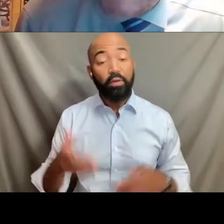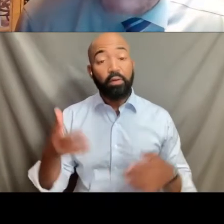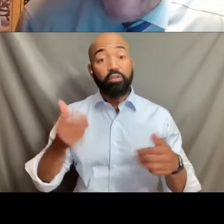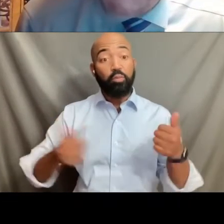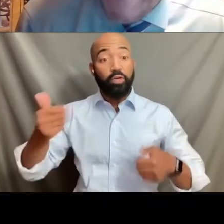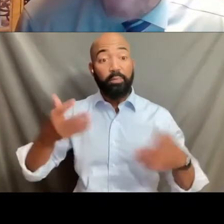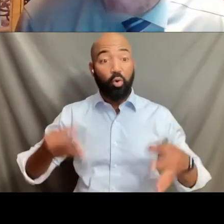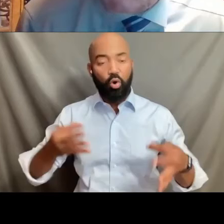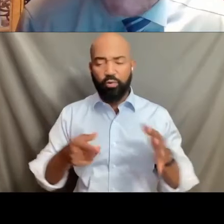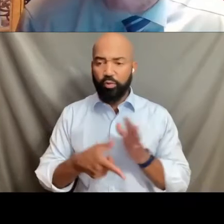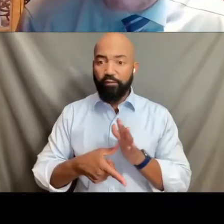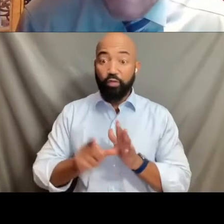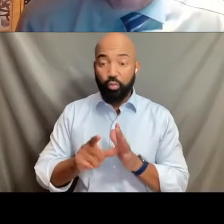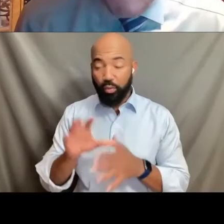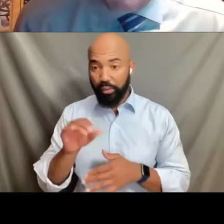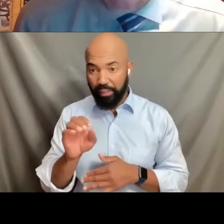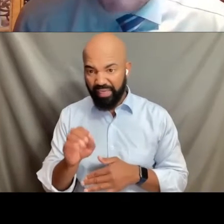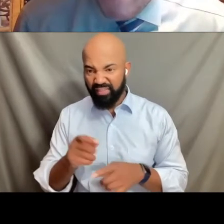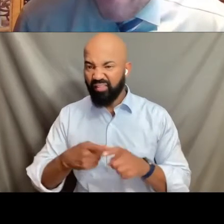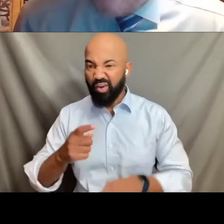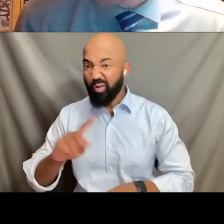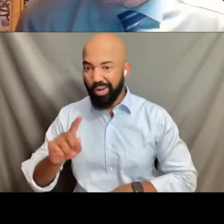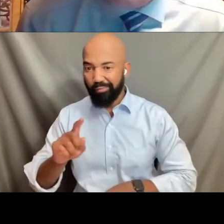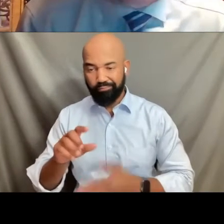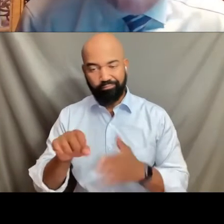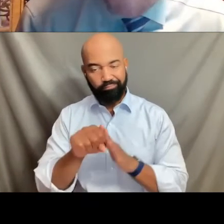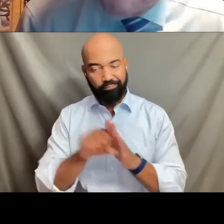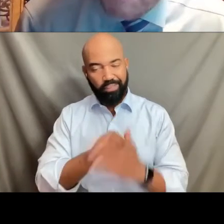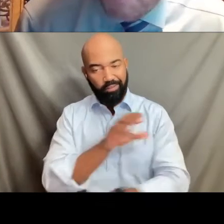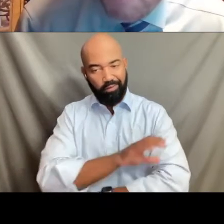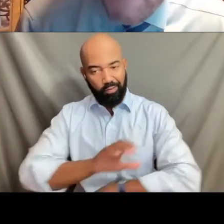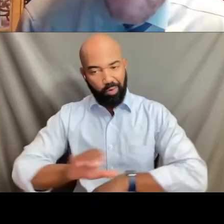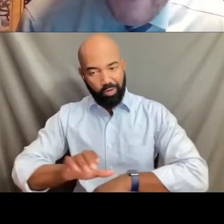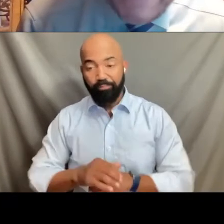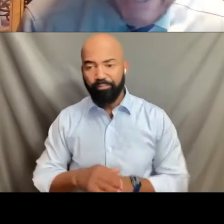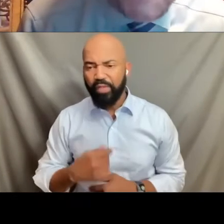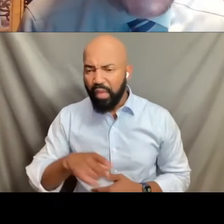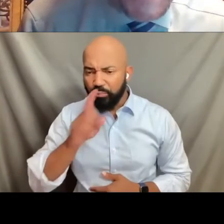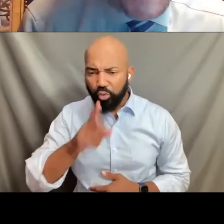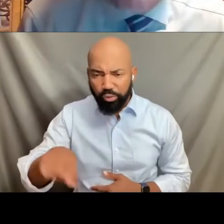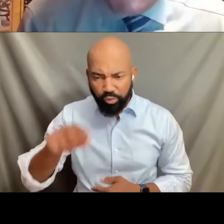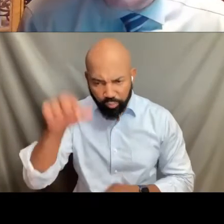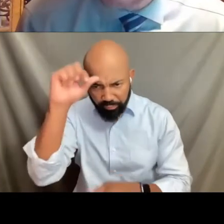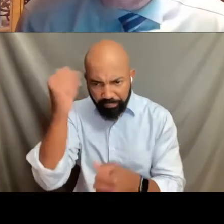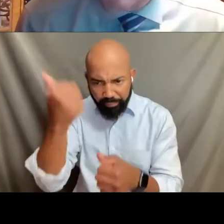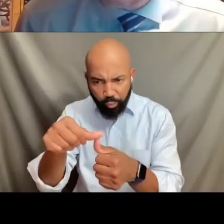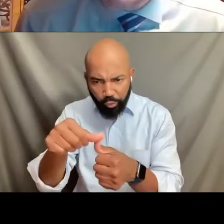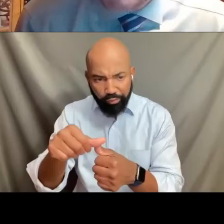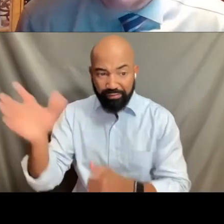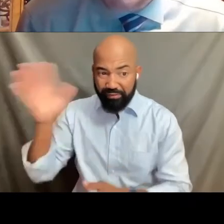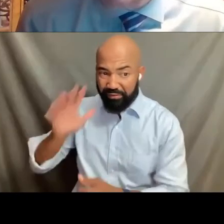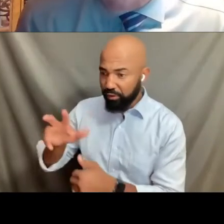once again coming out of the state of Colorado. I suspect all of you will remember a case back in 2018.